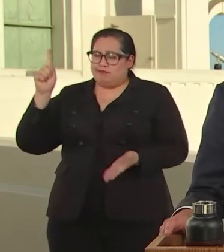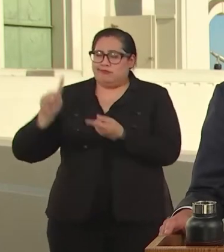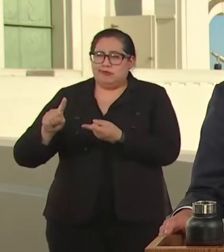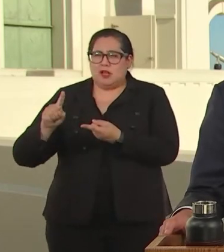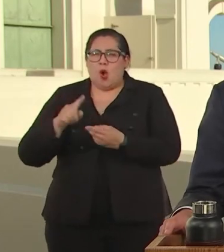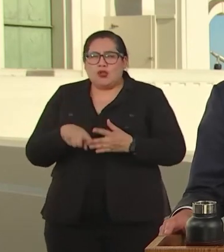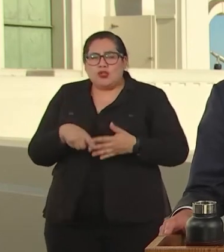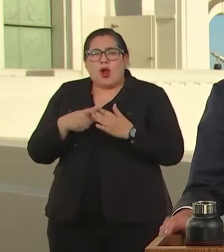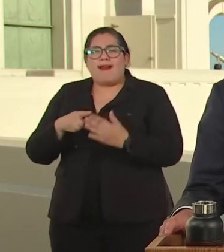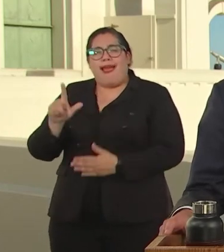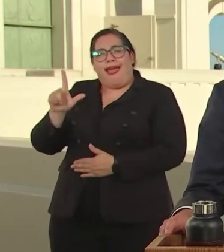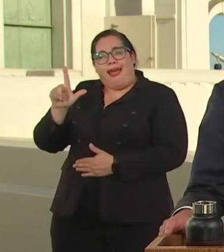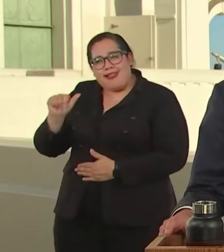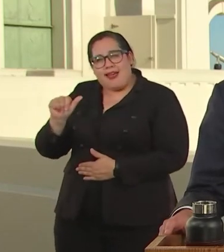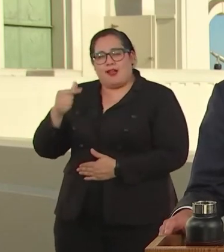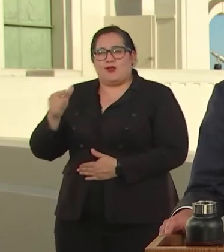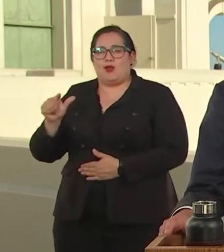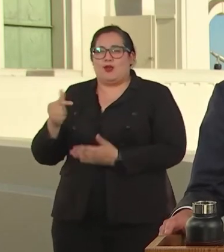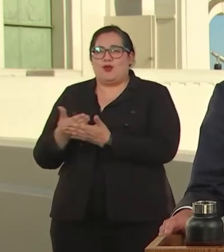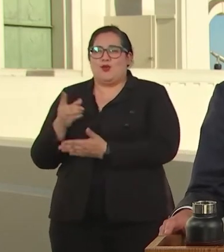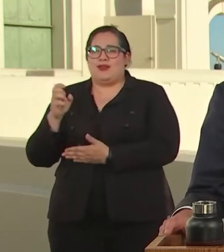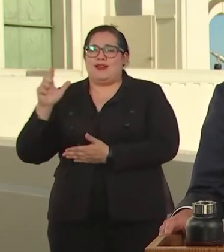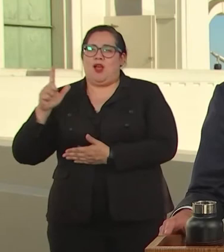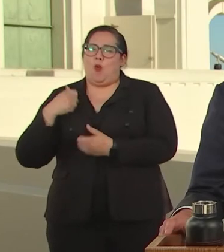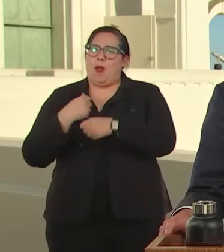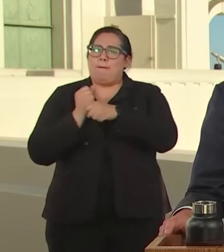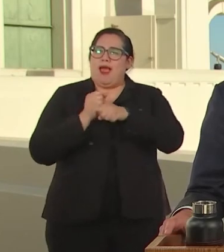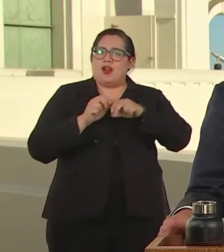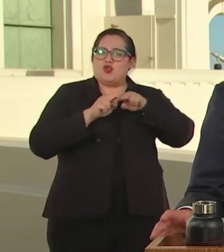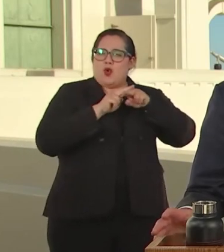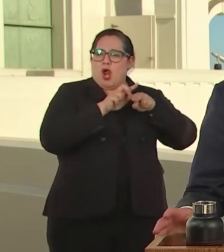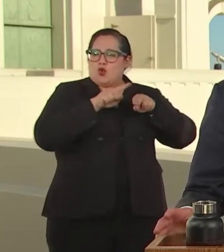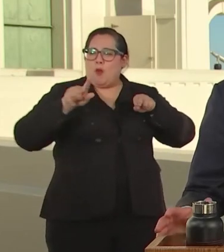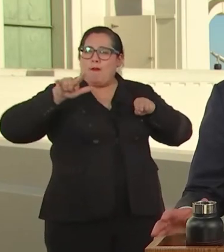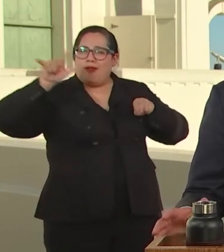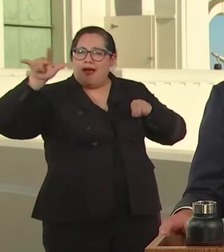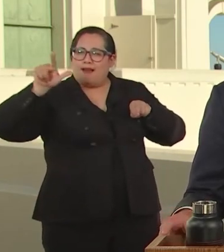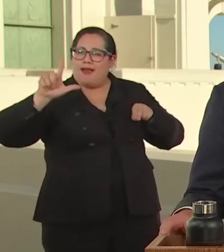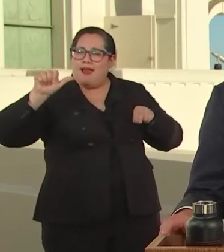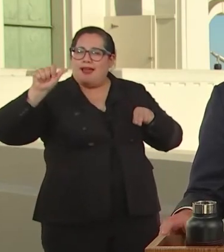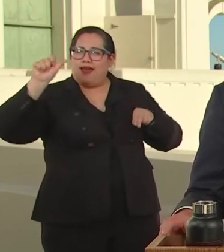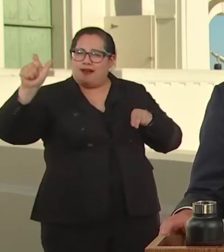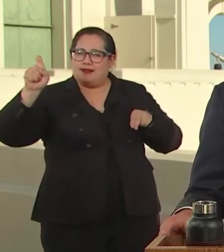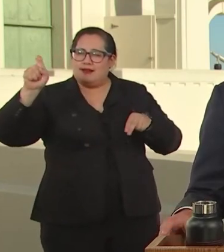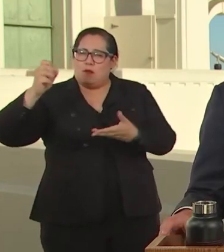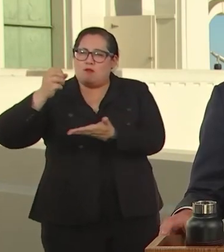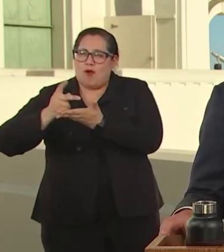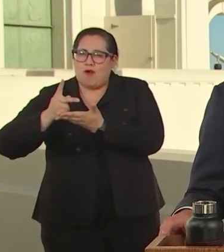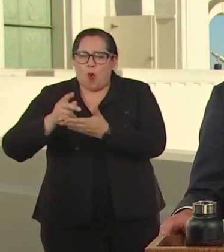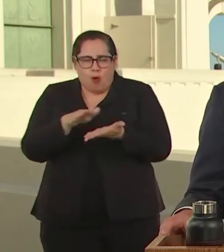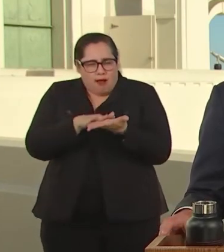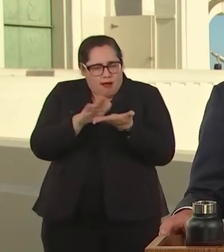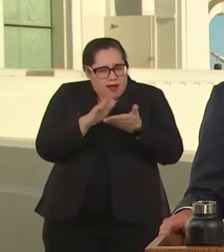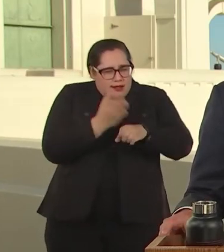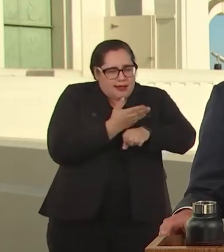WE IMPROVED TRAINS AT LAX AND WE CLEANED UP THE PORT WHILE BREAKING RECORDS.